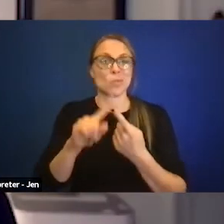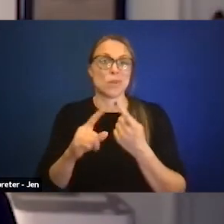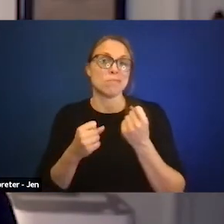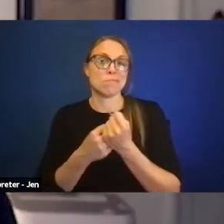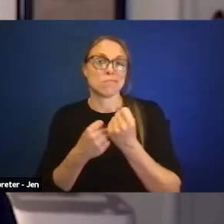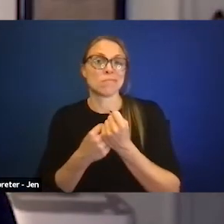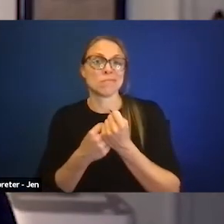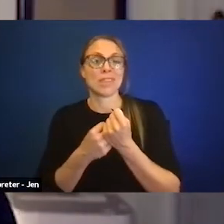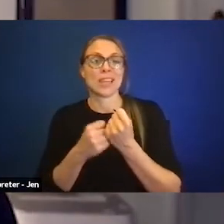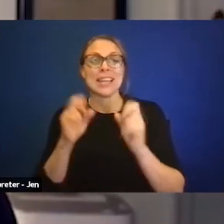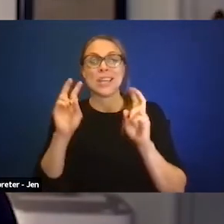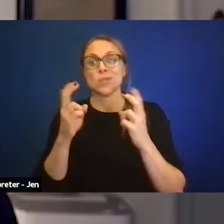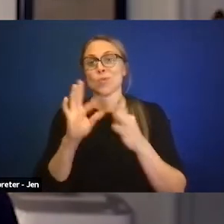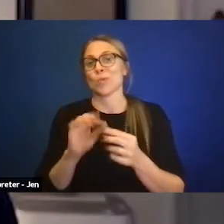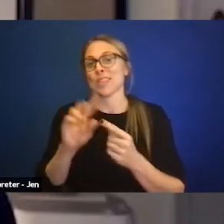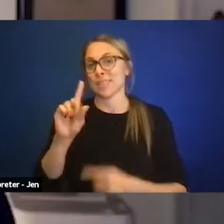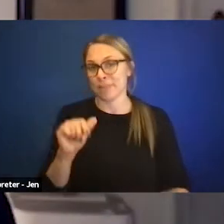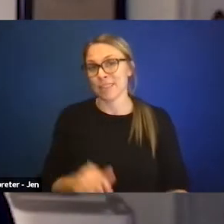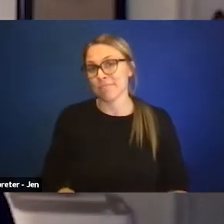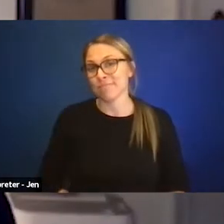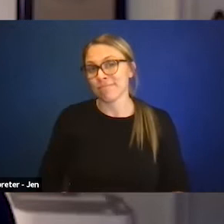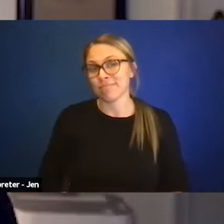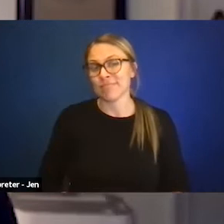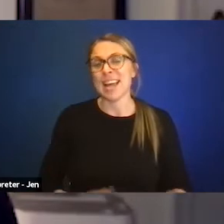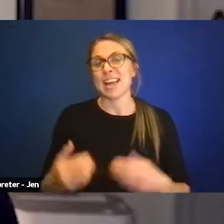of which there are so many different themes,